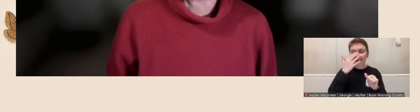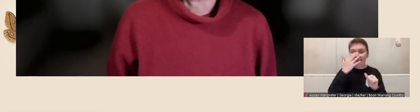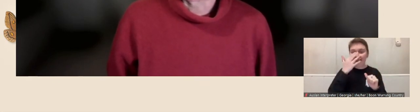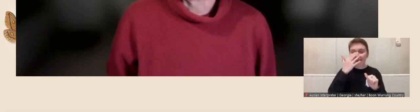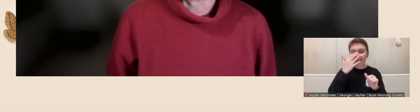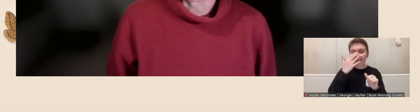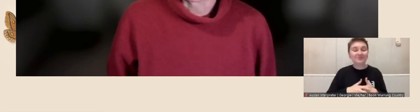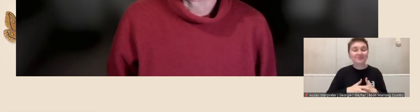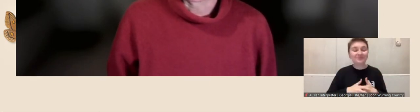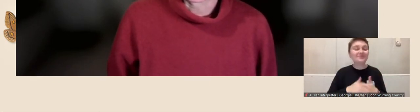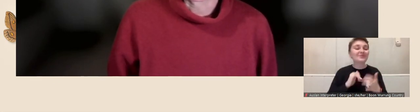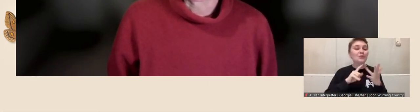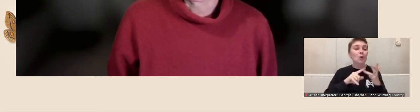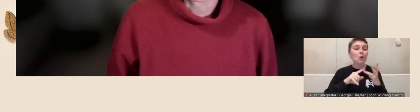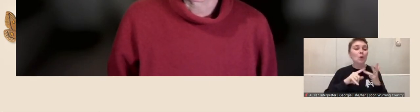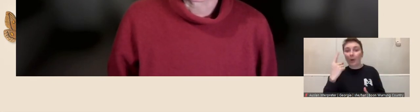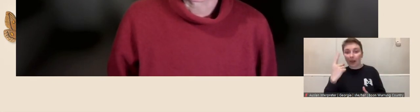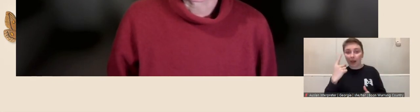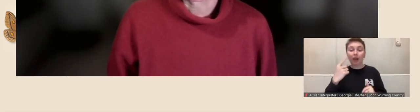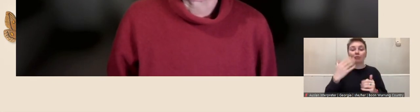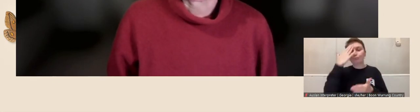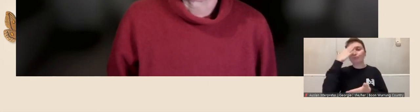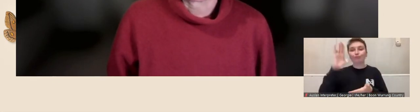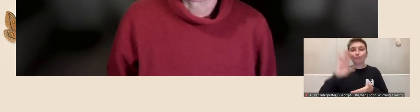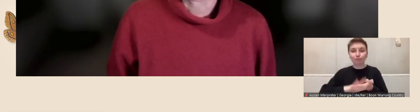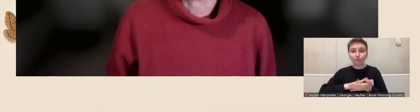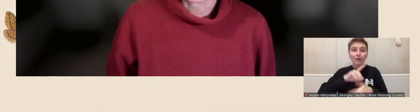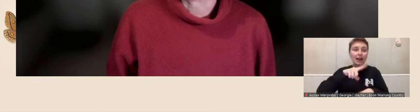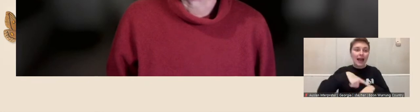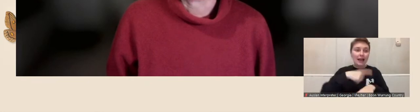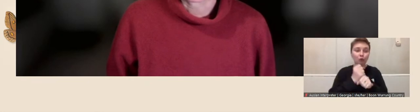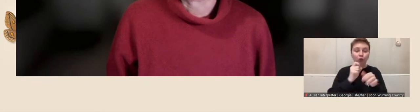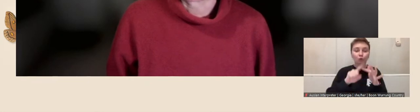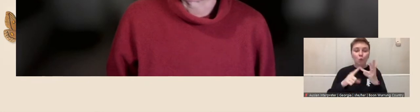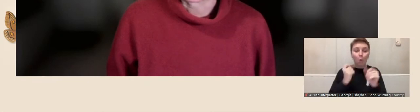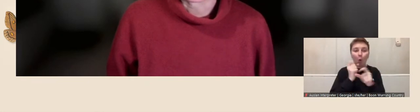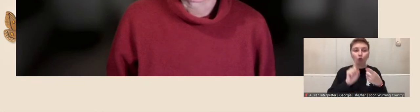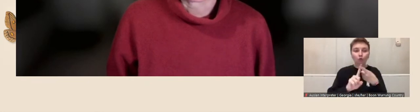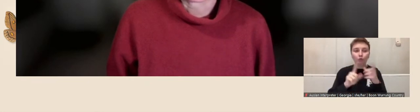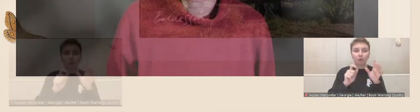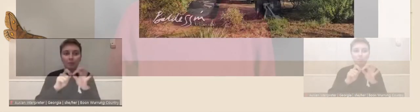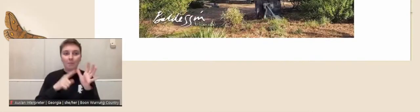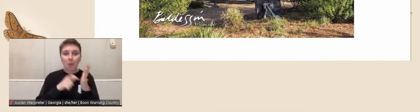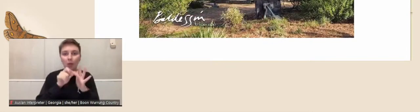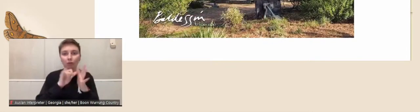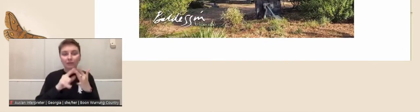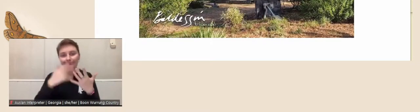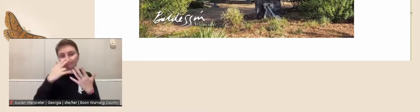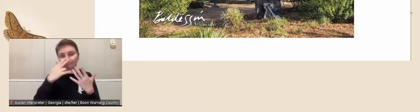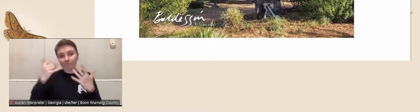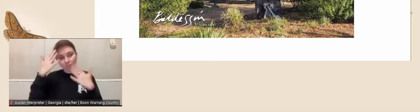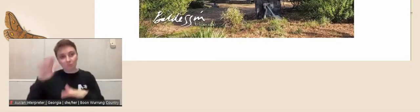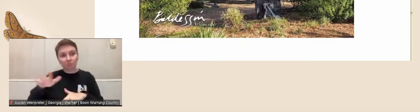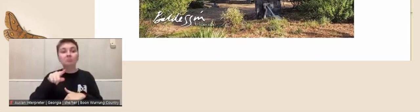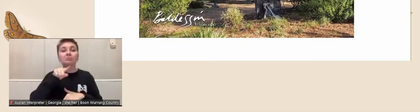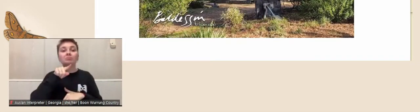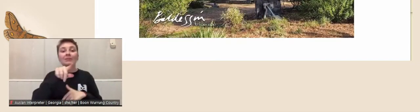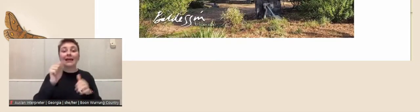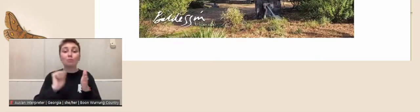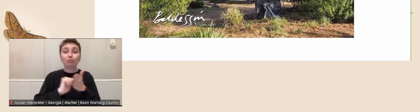in memory of the late George Baldessin who was a renowned Melbourne printmaker and sculptor.